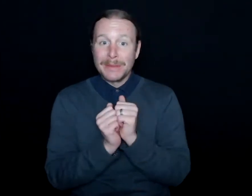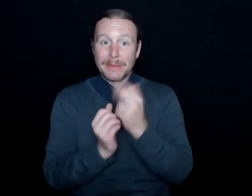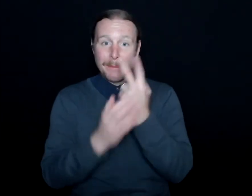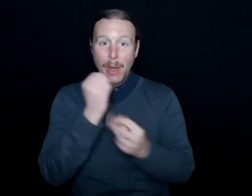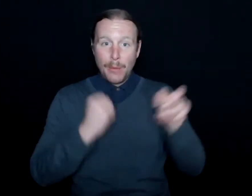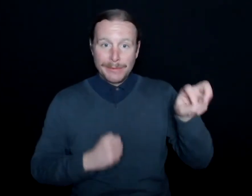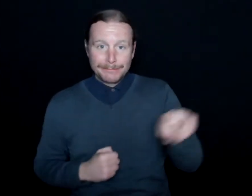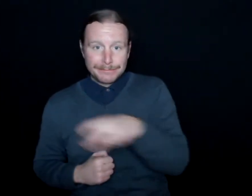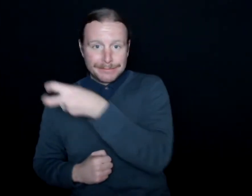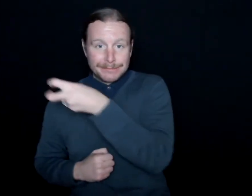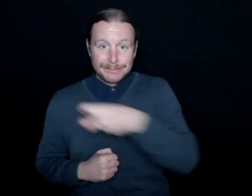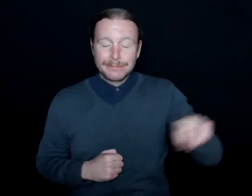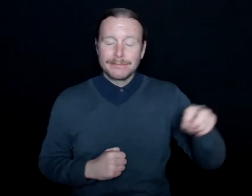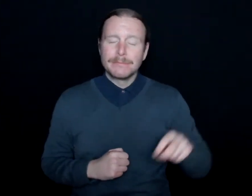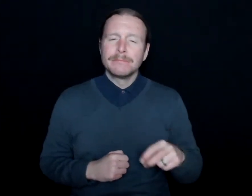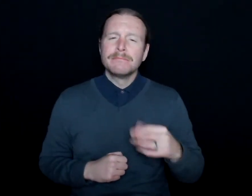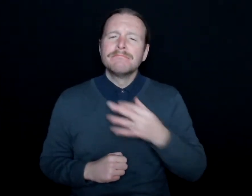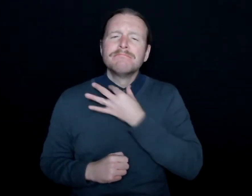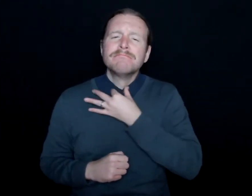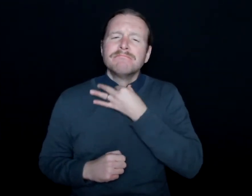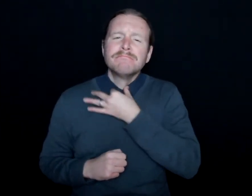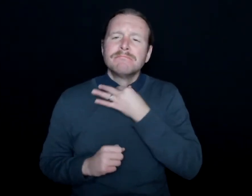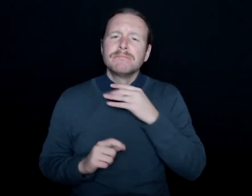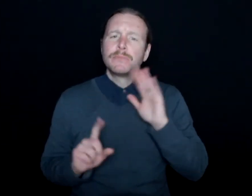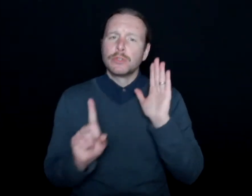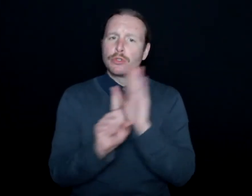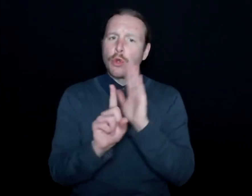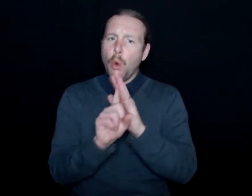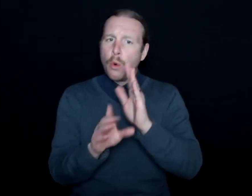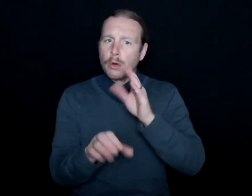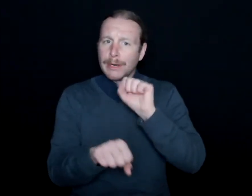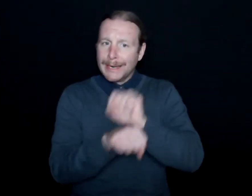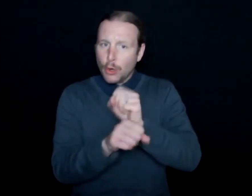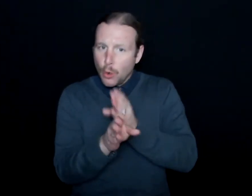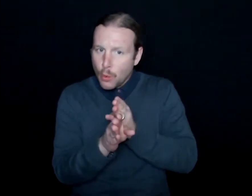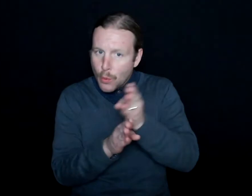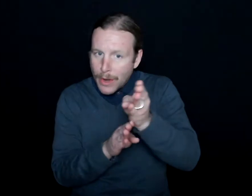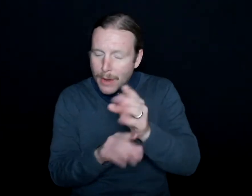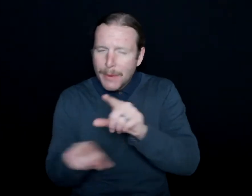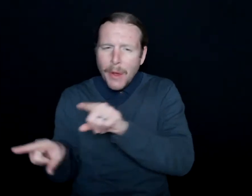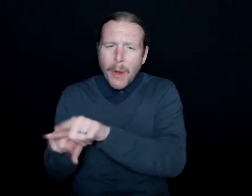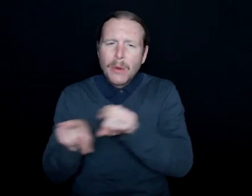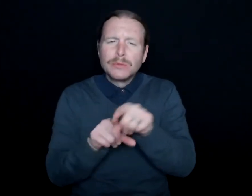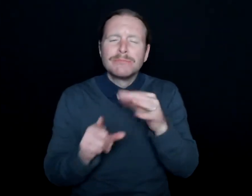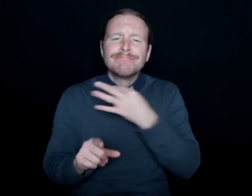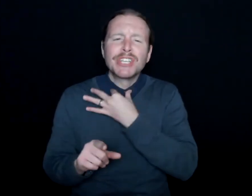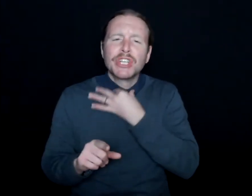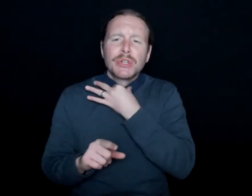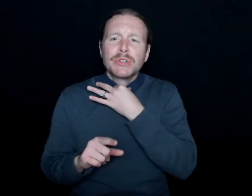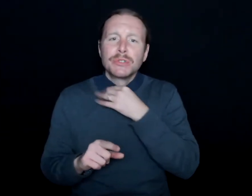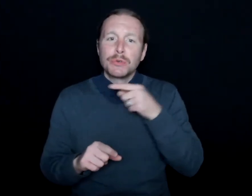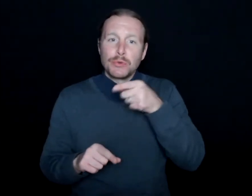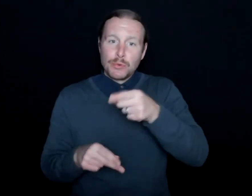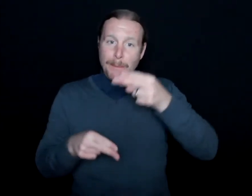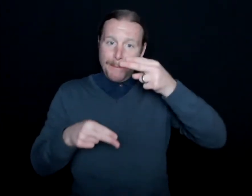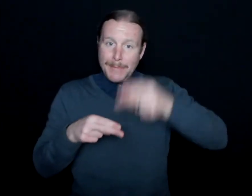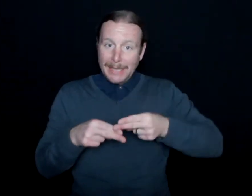I do want to follow up on your career, but I'm also curious-- you mentioned, growing up in the '80s,